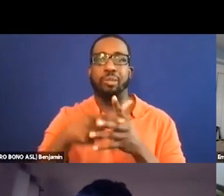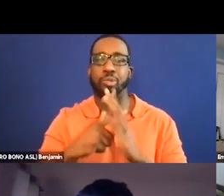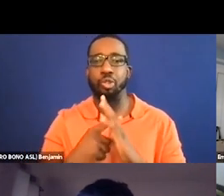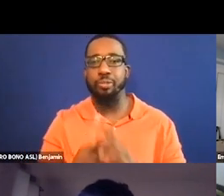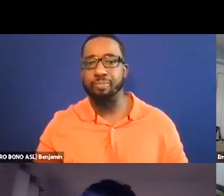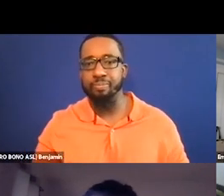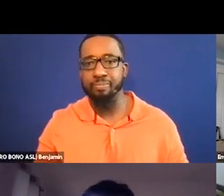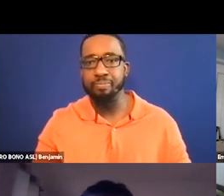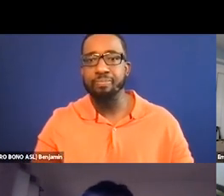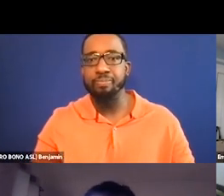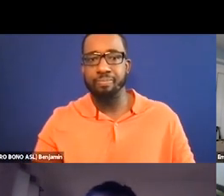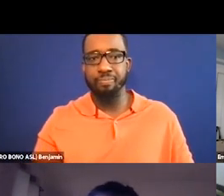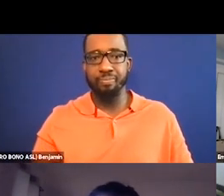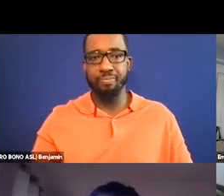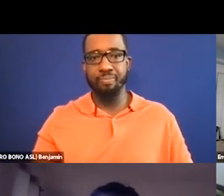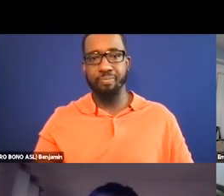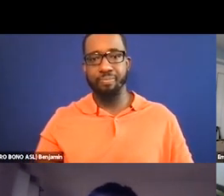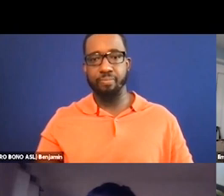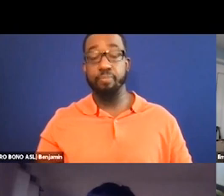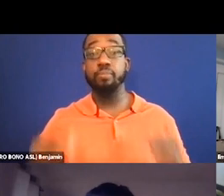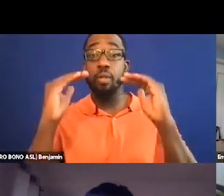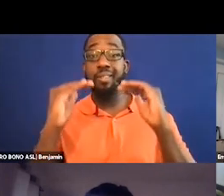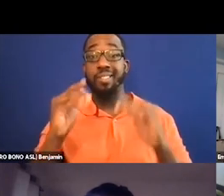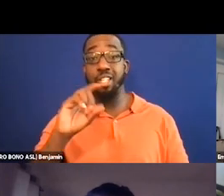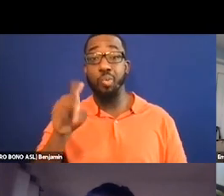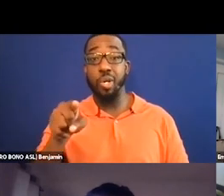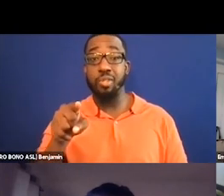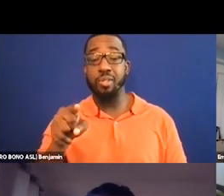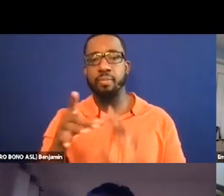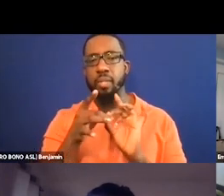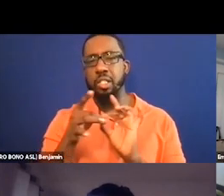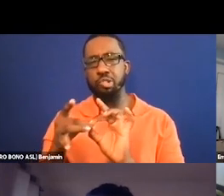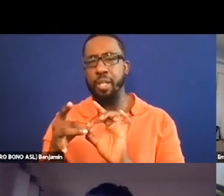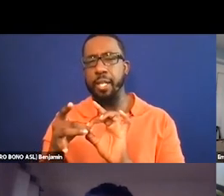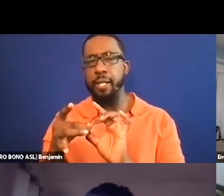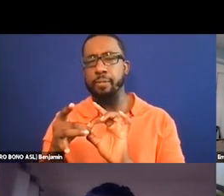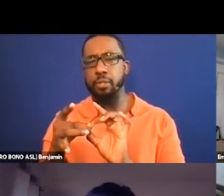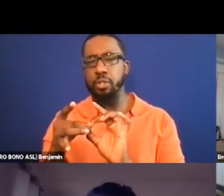This next question I think is still related to AD specifically.